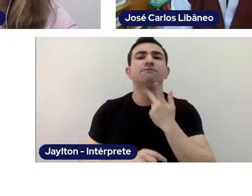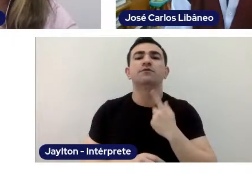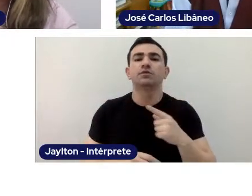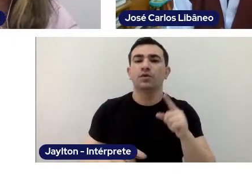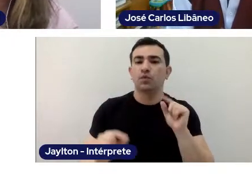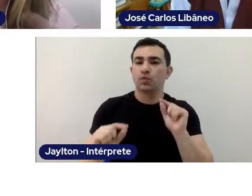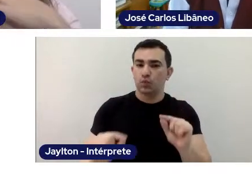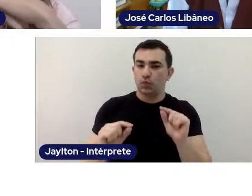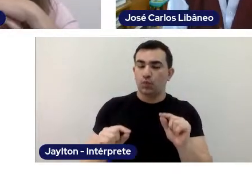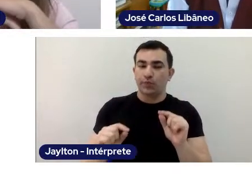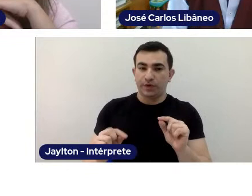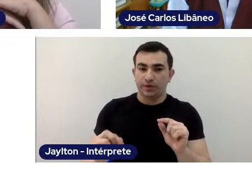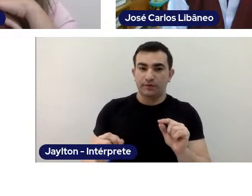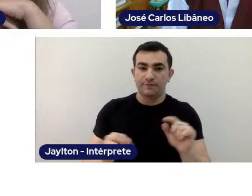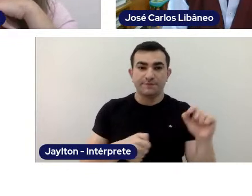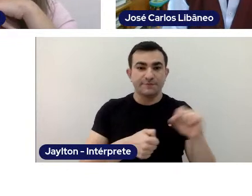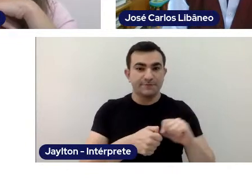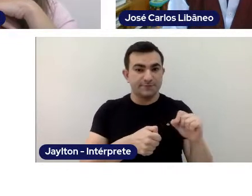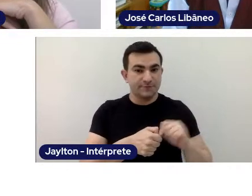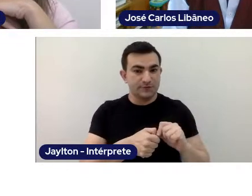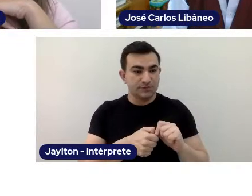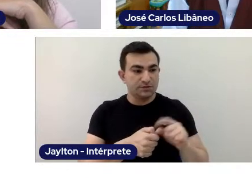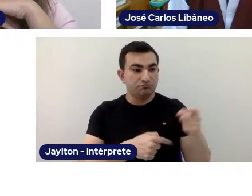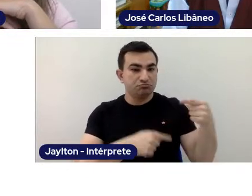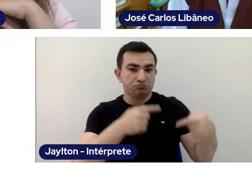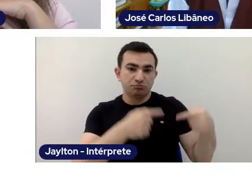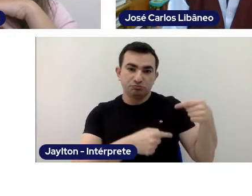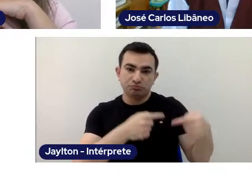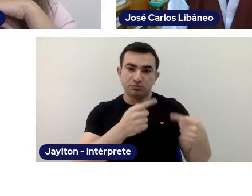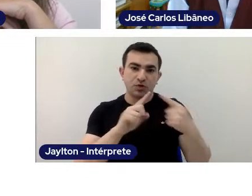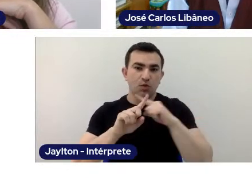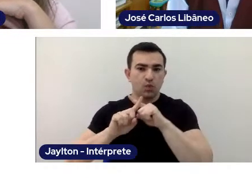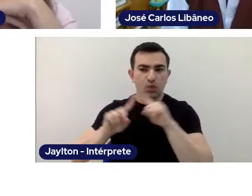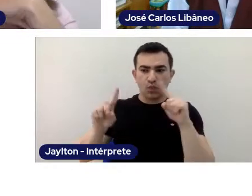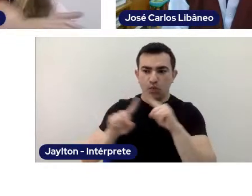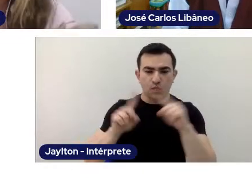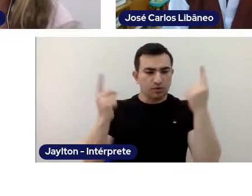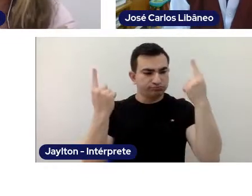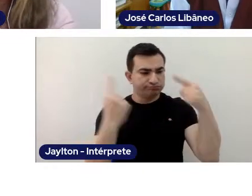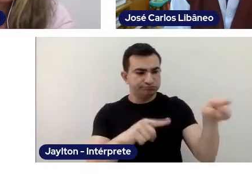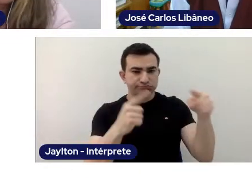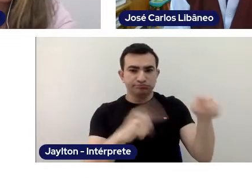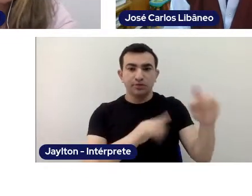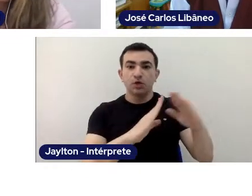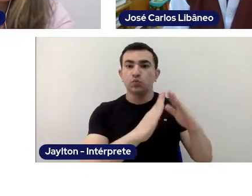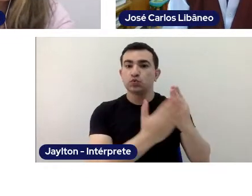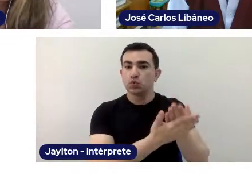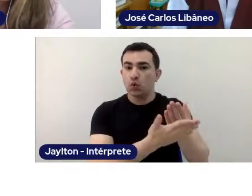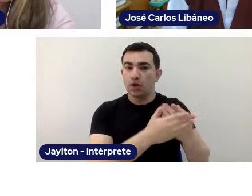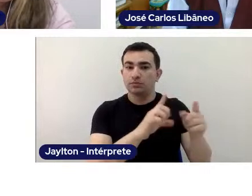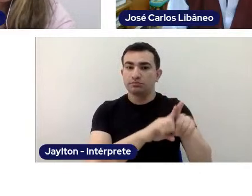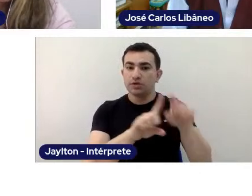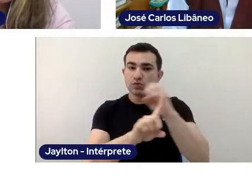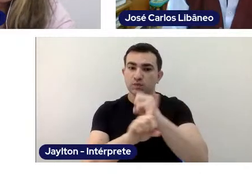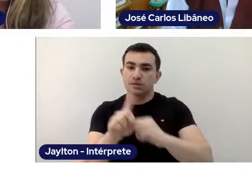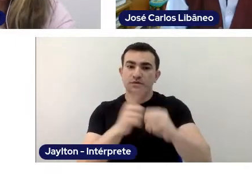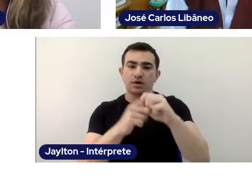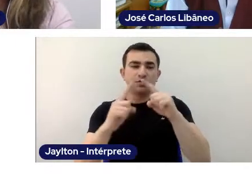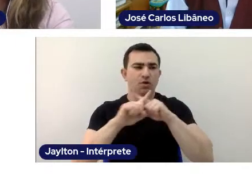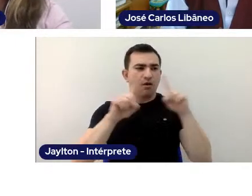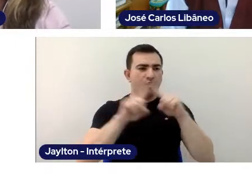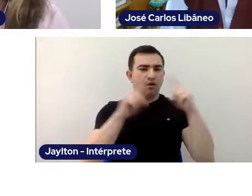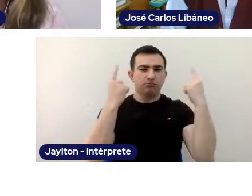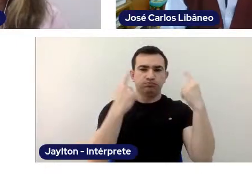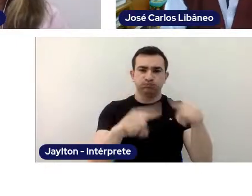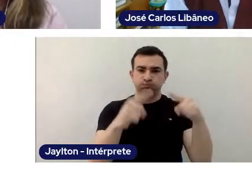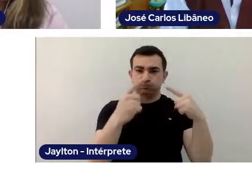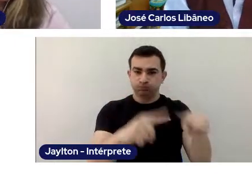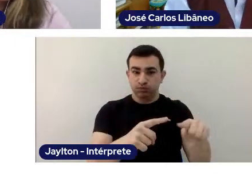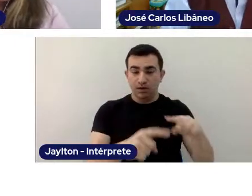to make a political agenda to criticize the school system and society. In the name of defending values that are extremely outdated.